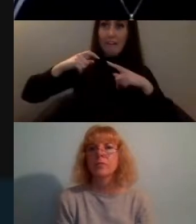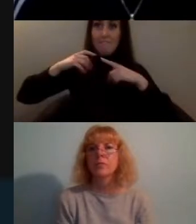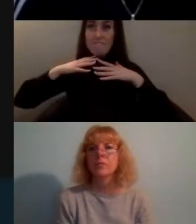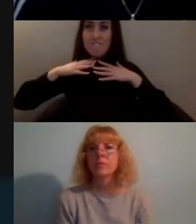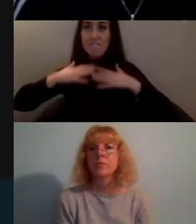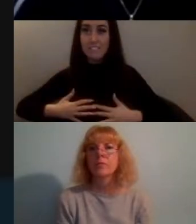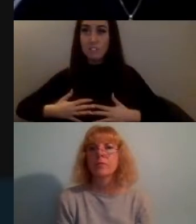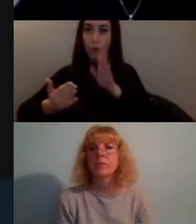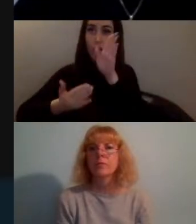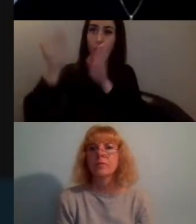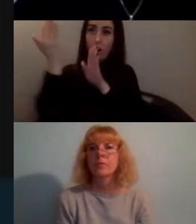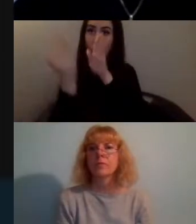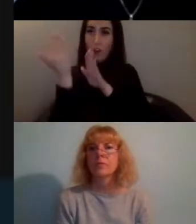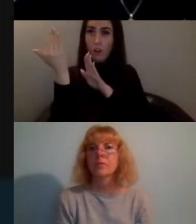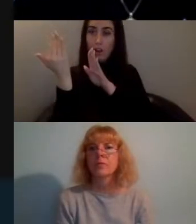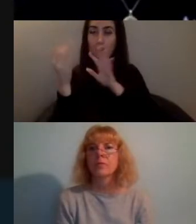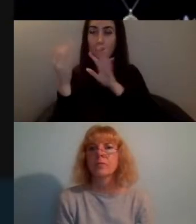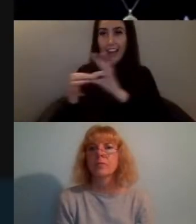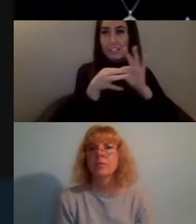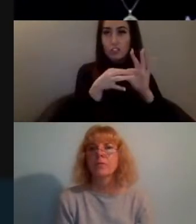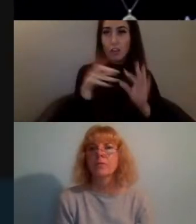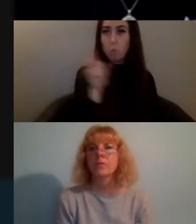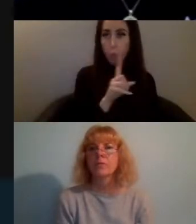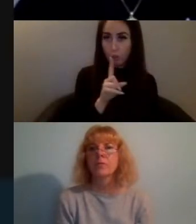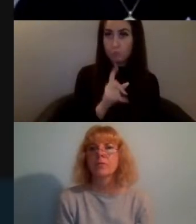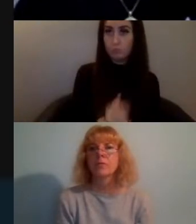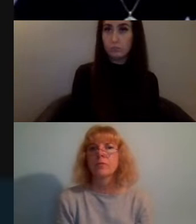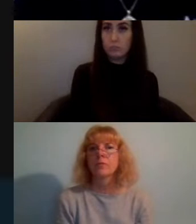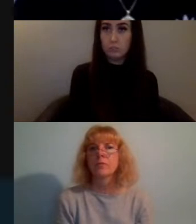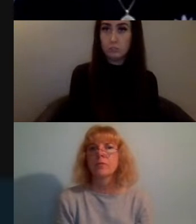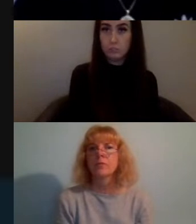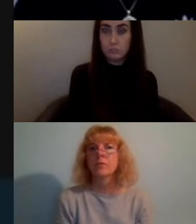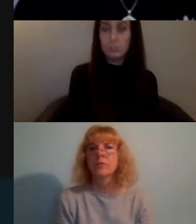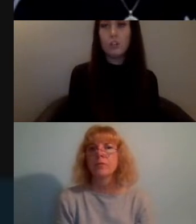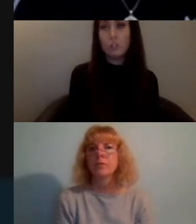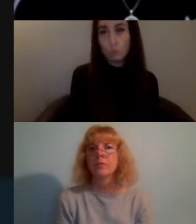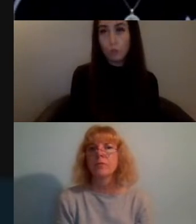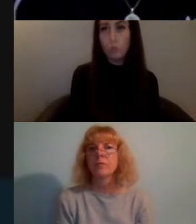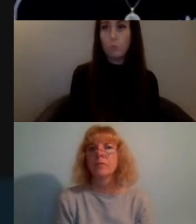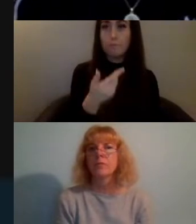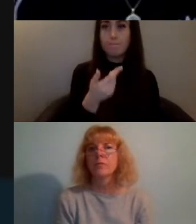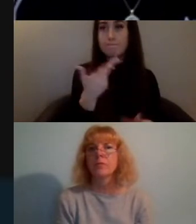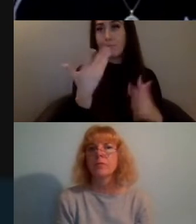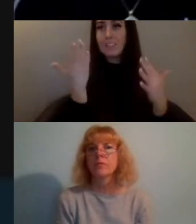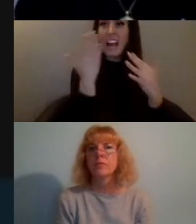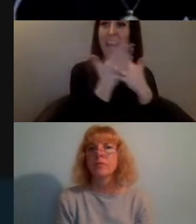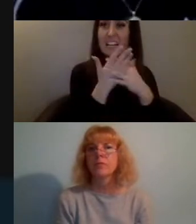next slide - so on access i've been thinking about who has access,